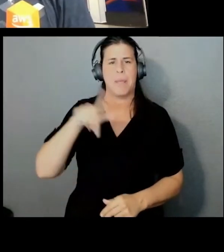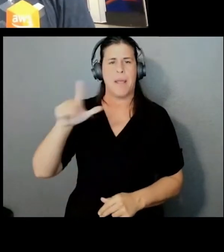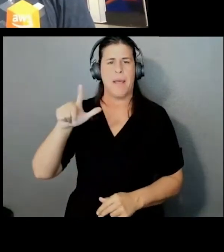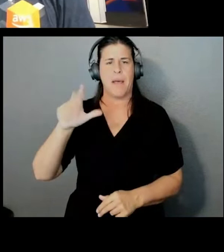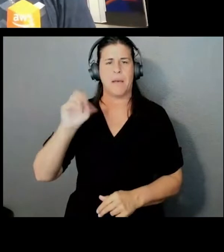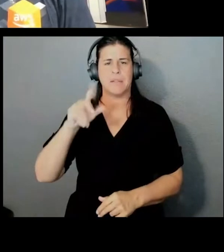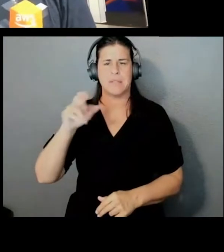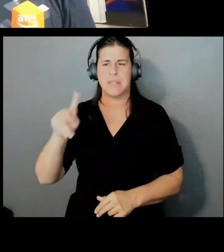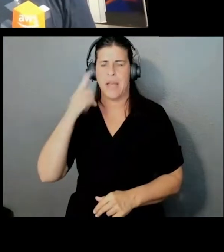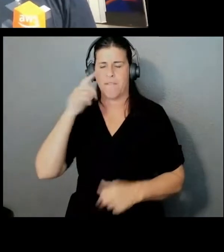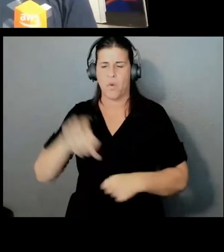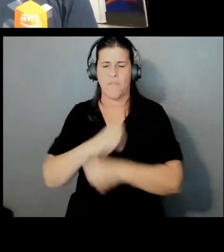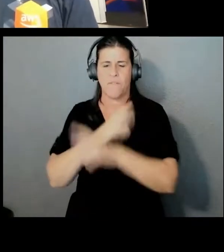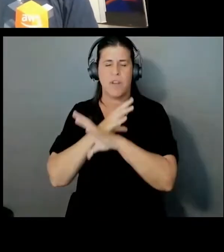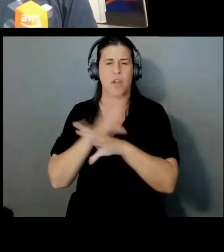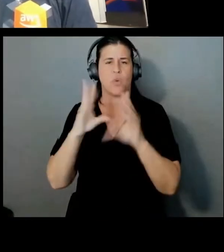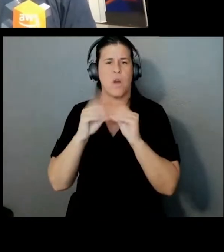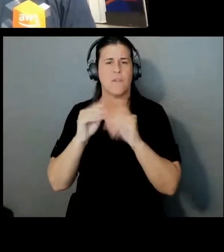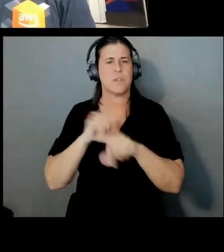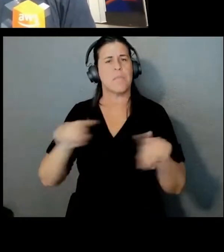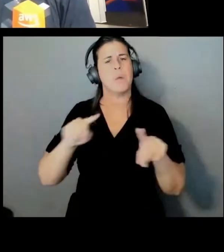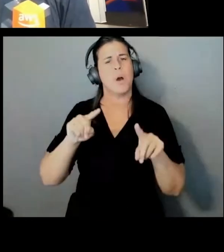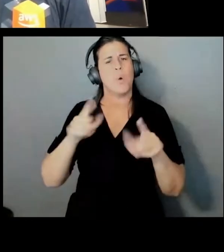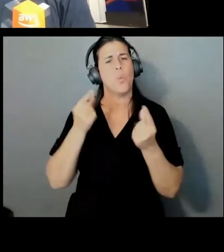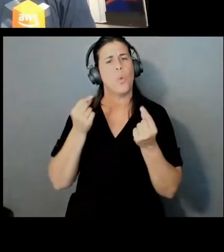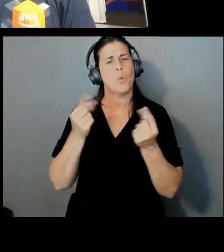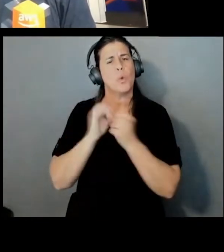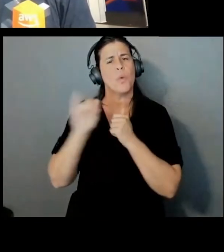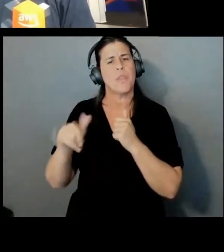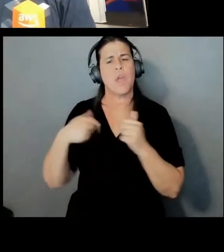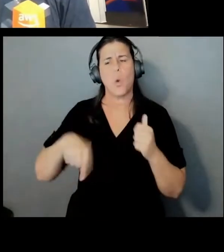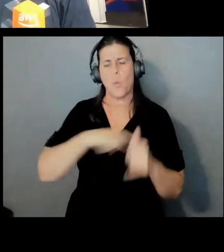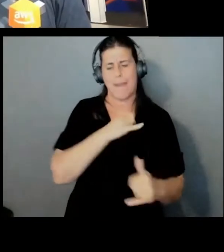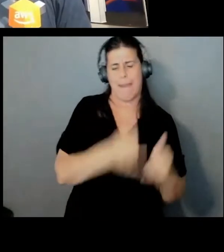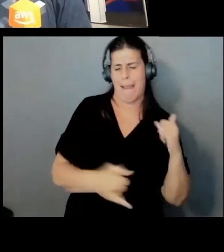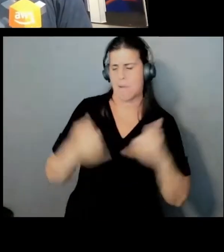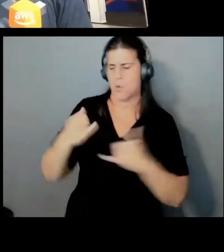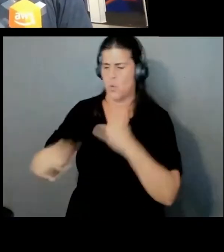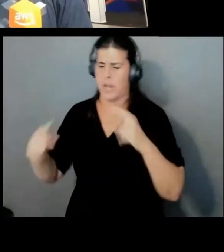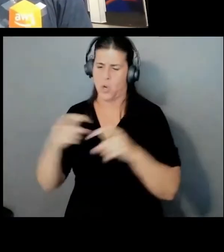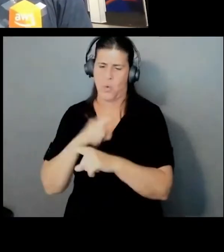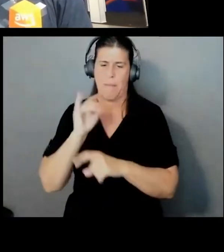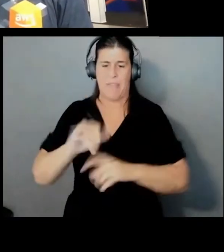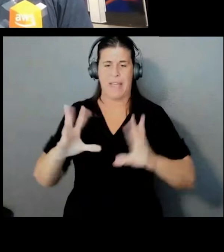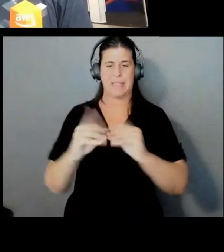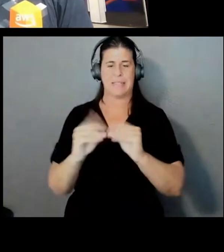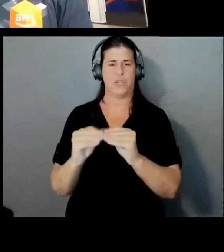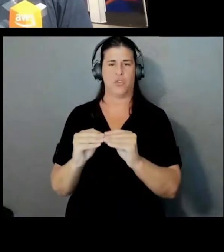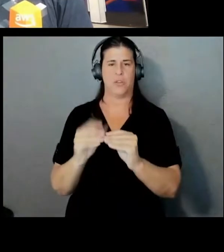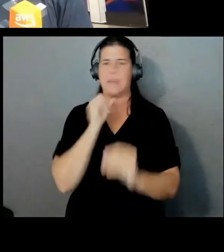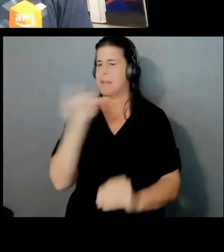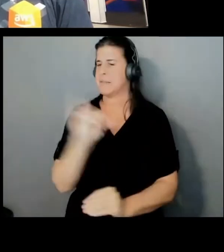But what we do there is we end-to-end encrypt a session. So it's not like every syllable gets its own key.